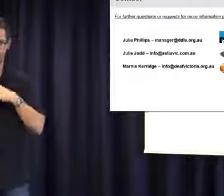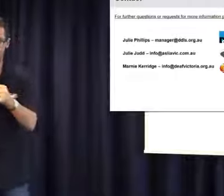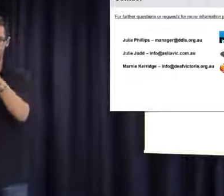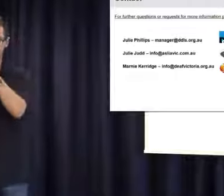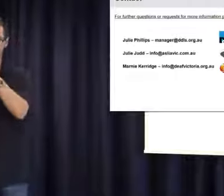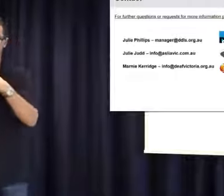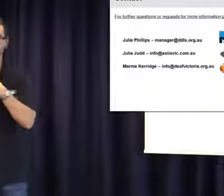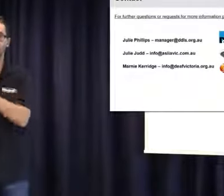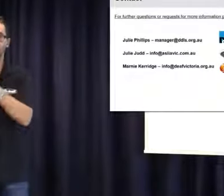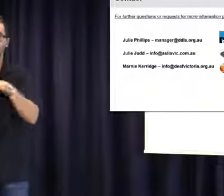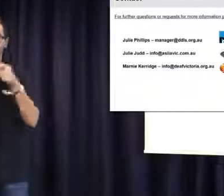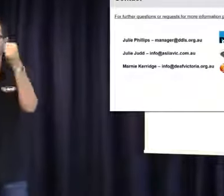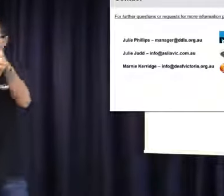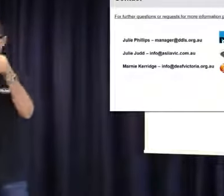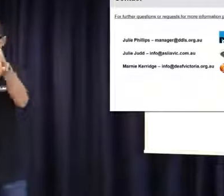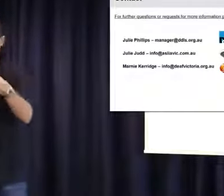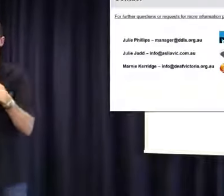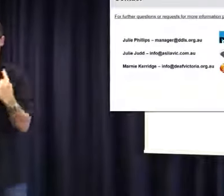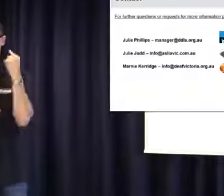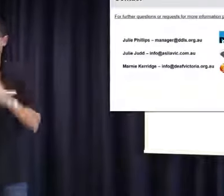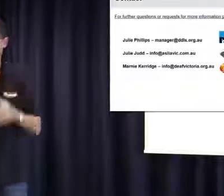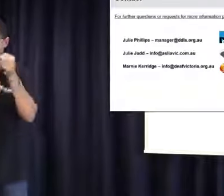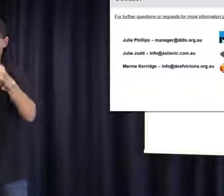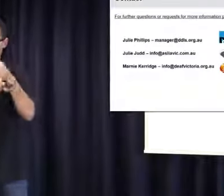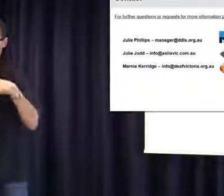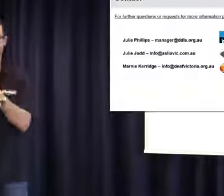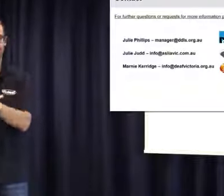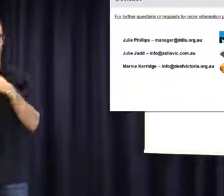a few commitments that are part of the strategic plan. So one of them is to advocate and previously